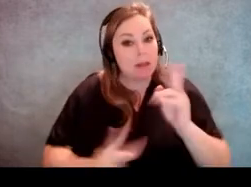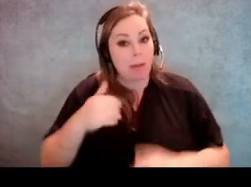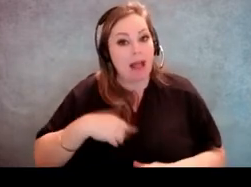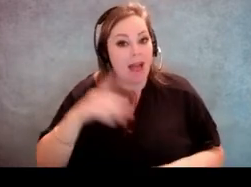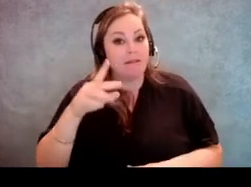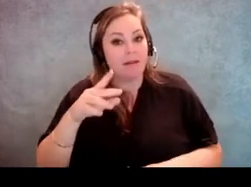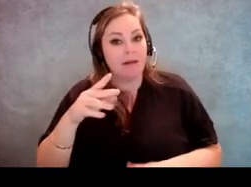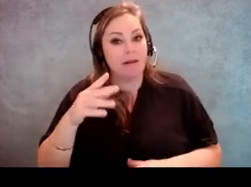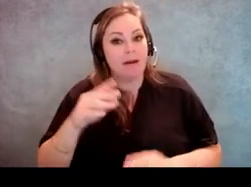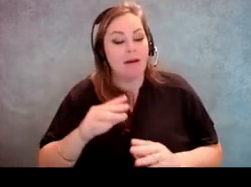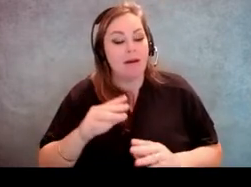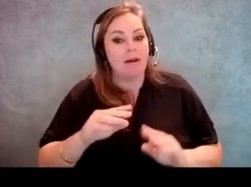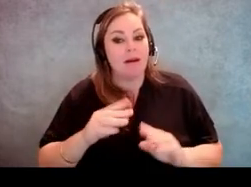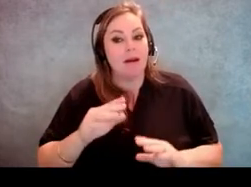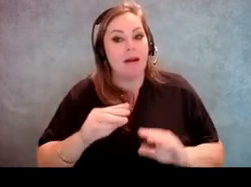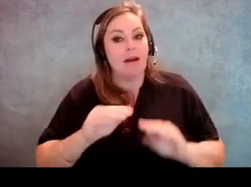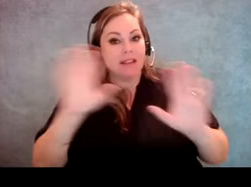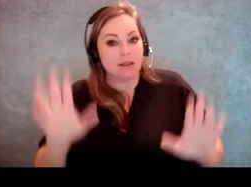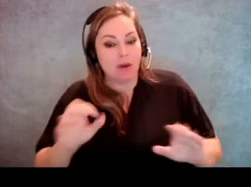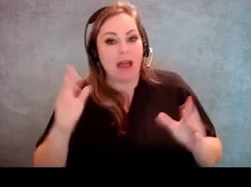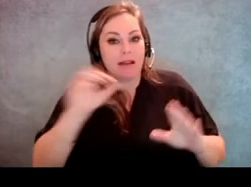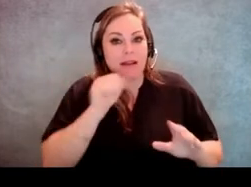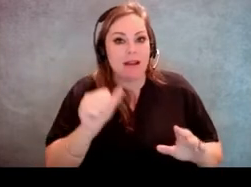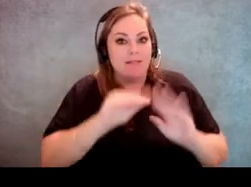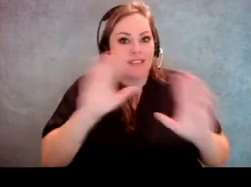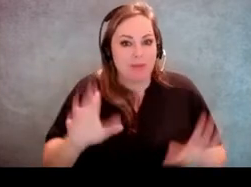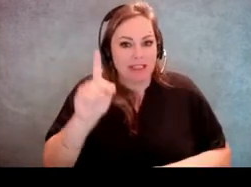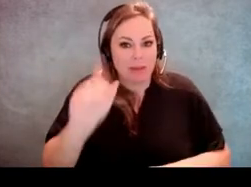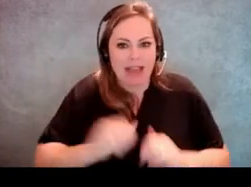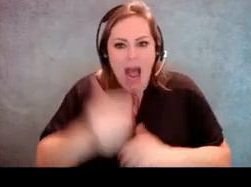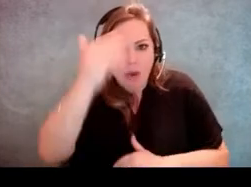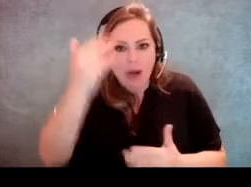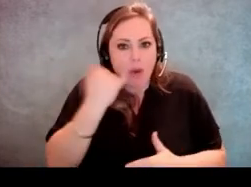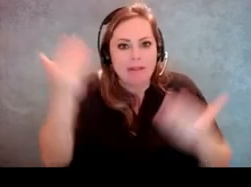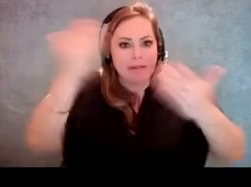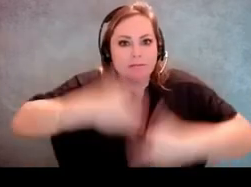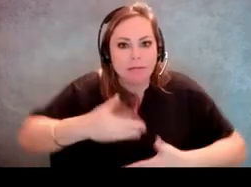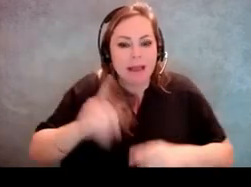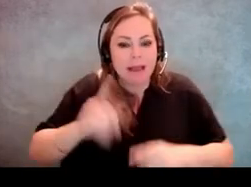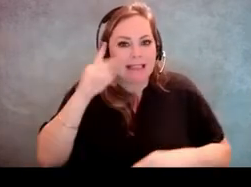how do I know if someone has a disability and needs some help or support or something like that?